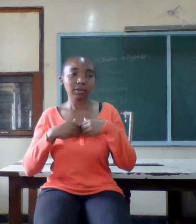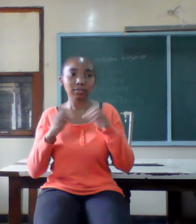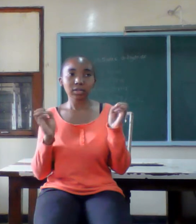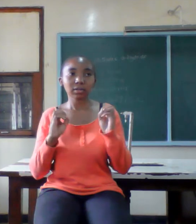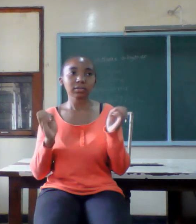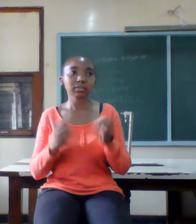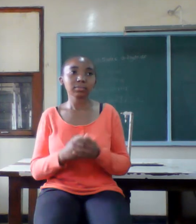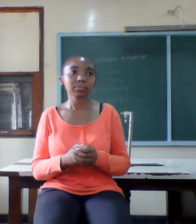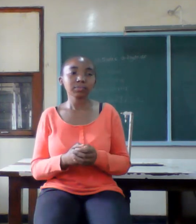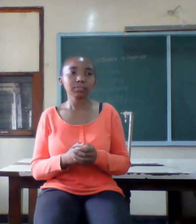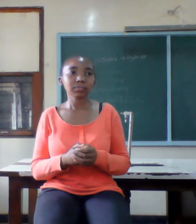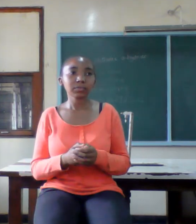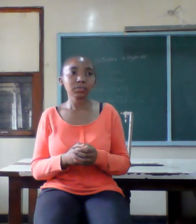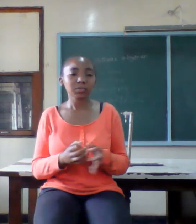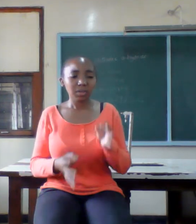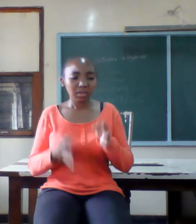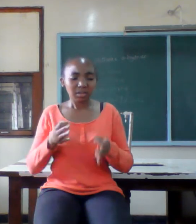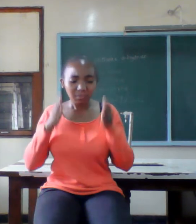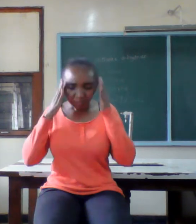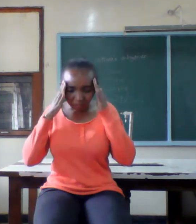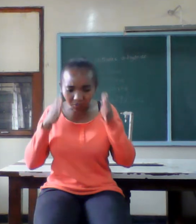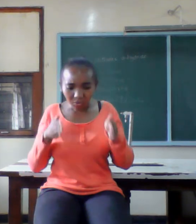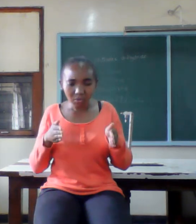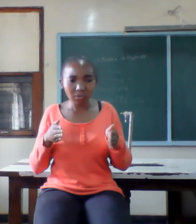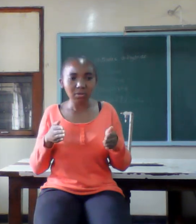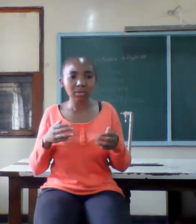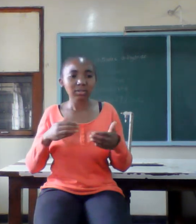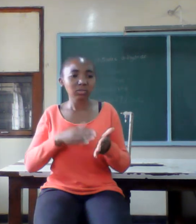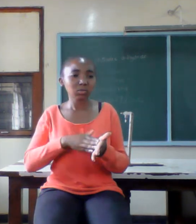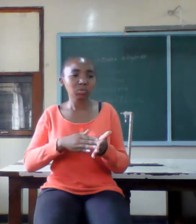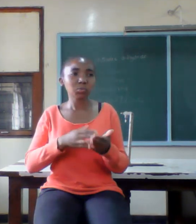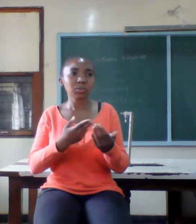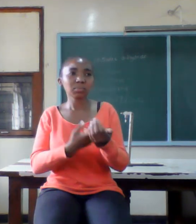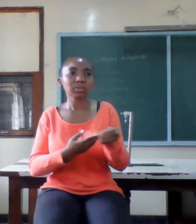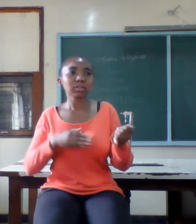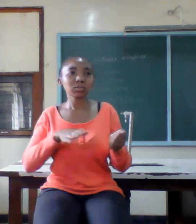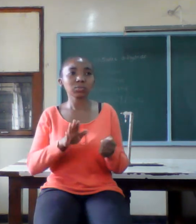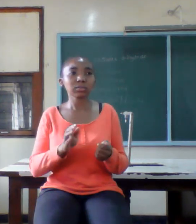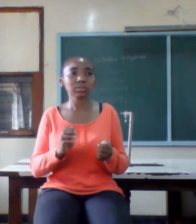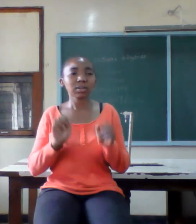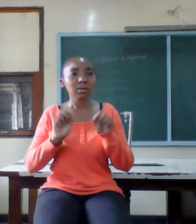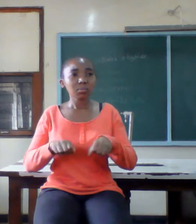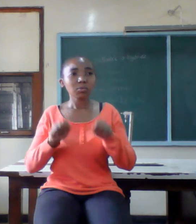so if you focus on your spouse weakness you can't get the best out of his strength